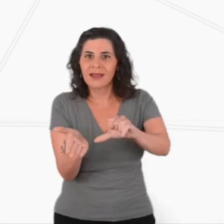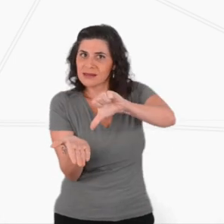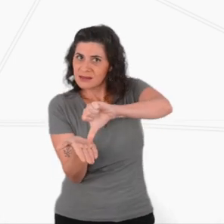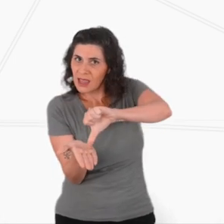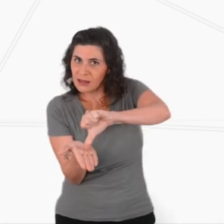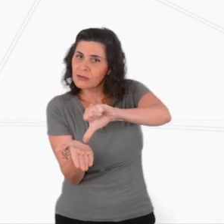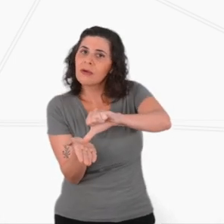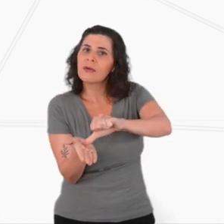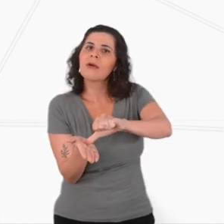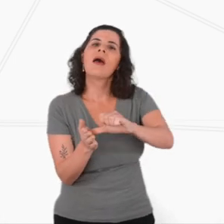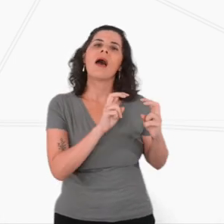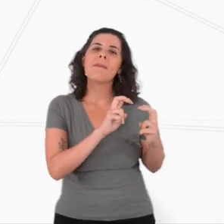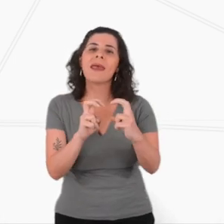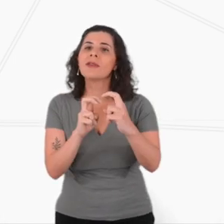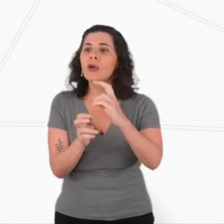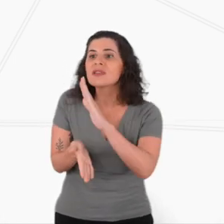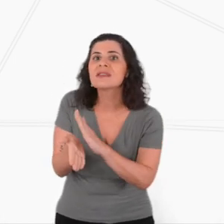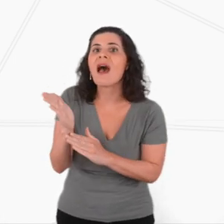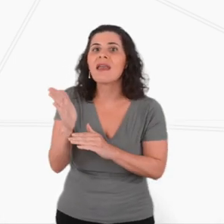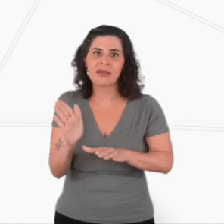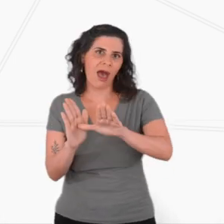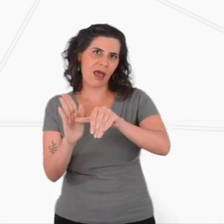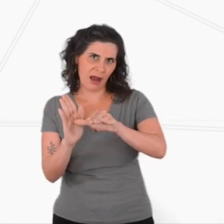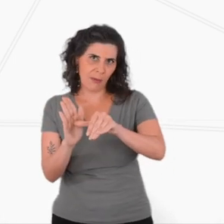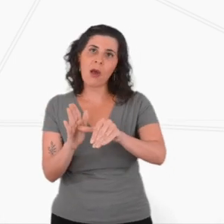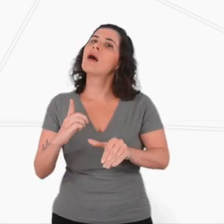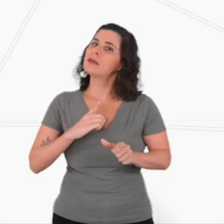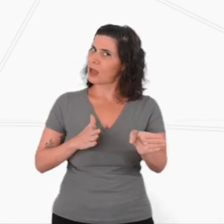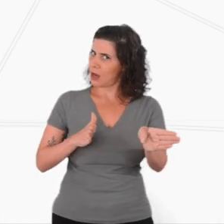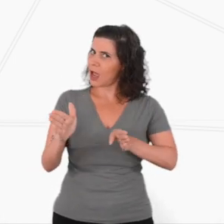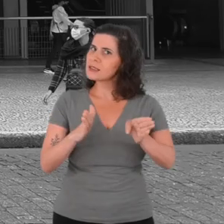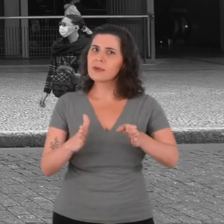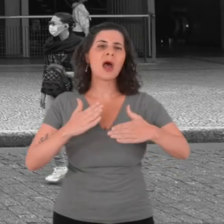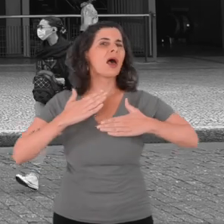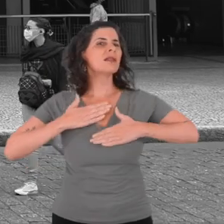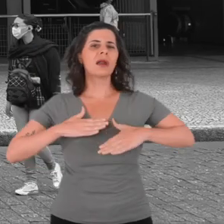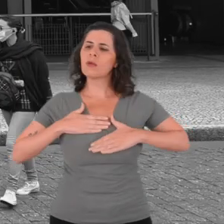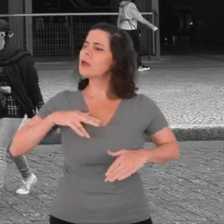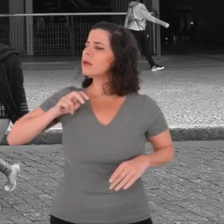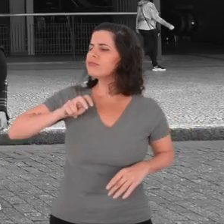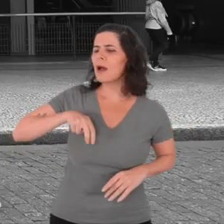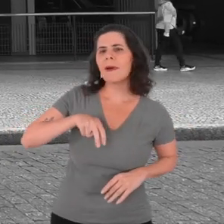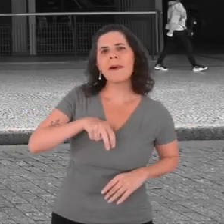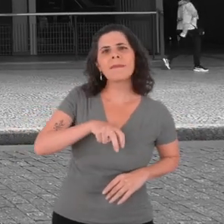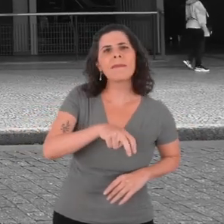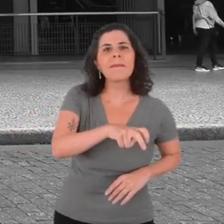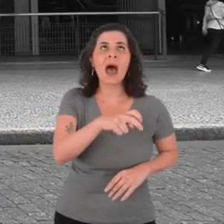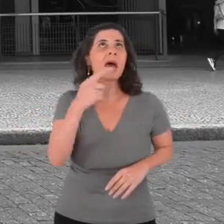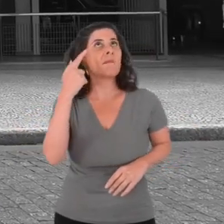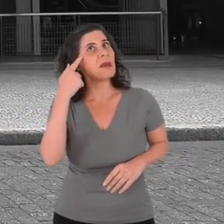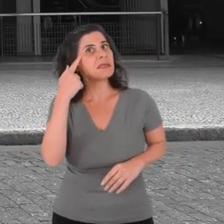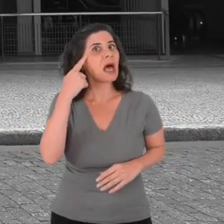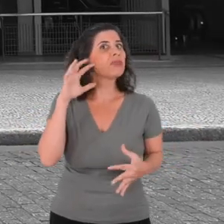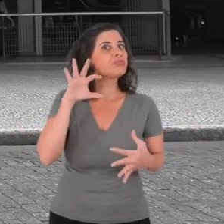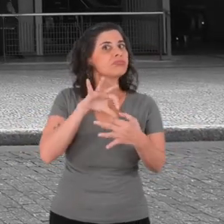At the subway exit Anhangabaú Valley. It is accessible here, it's easy to walk around here in terms of accessibility.